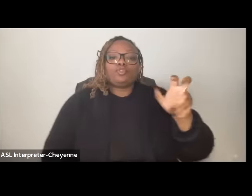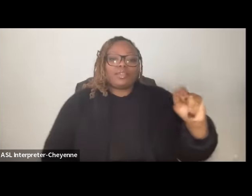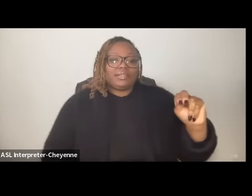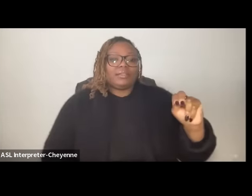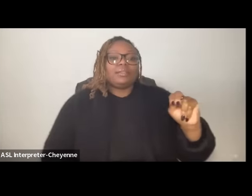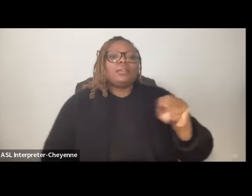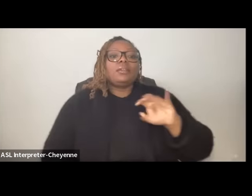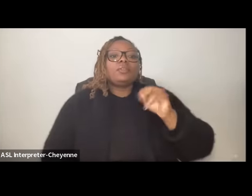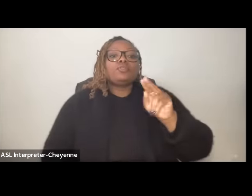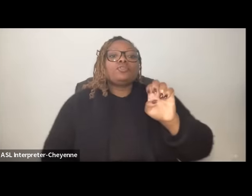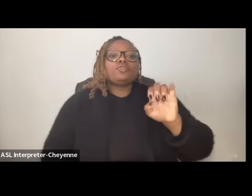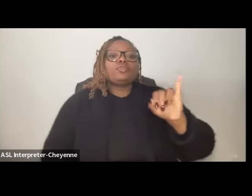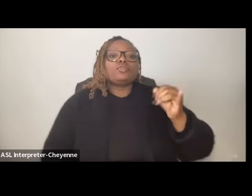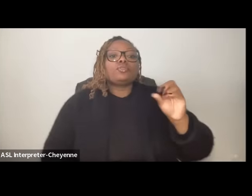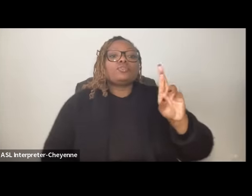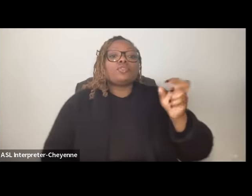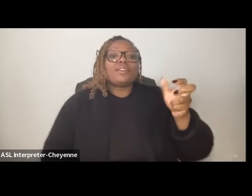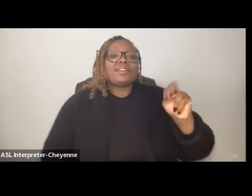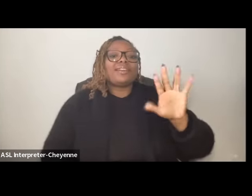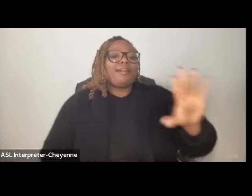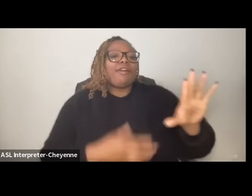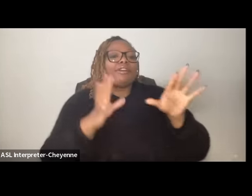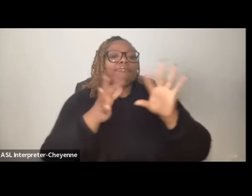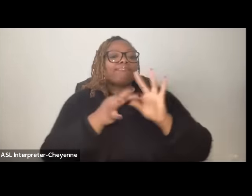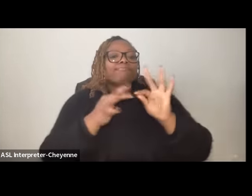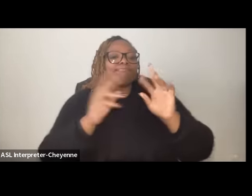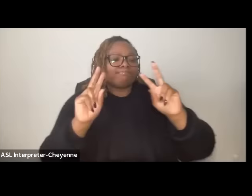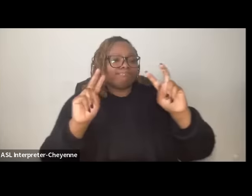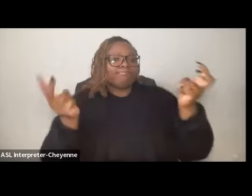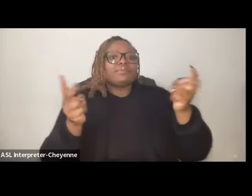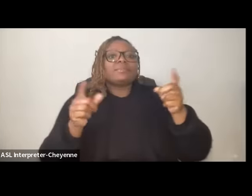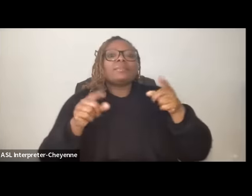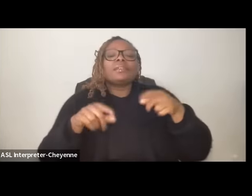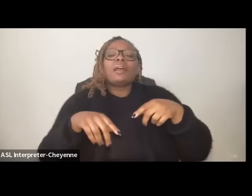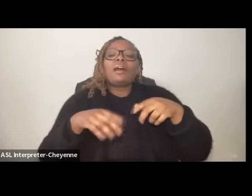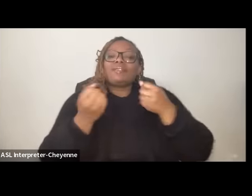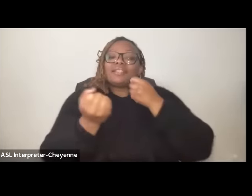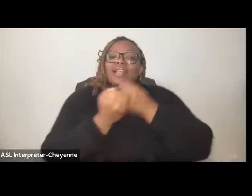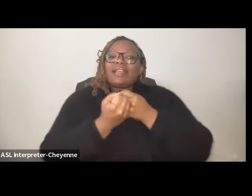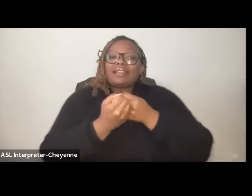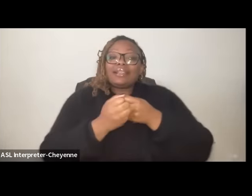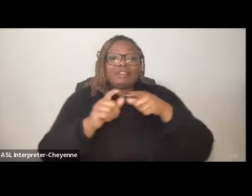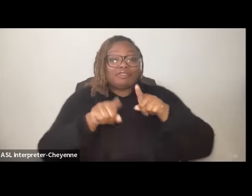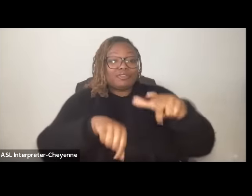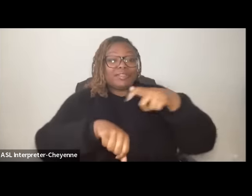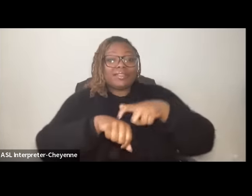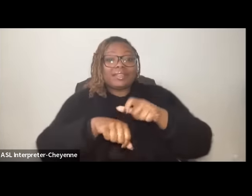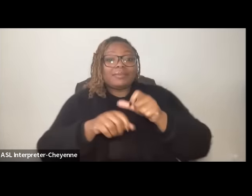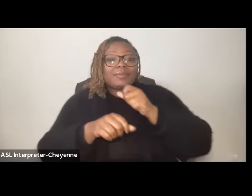words in solidarity this was you know at a time when there wasn't a lot of Forward Motion around